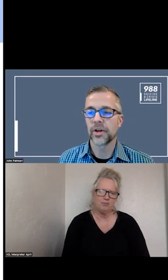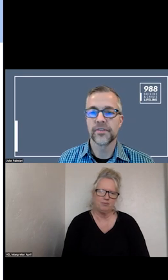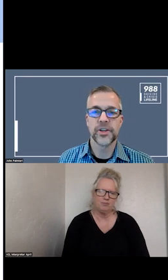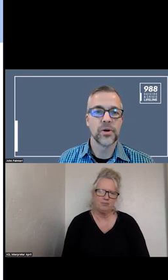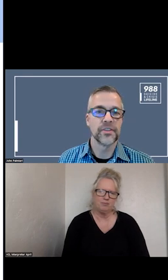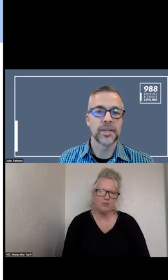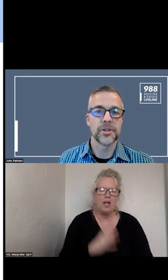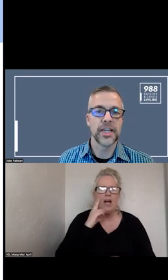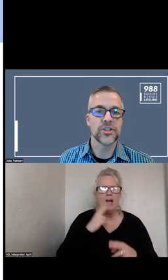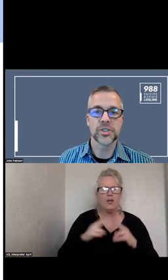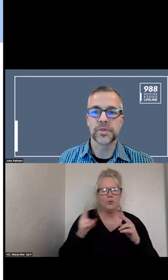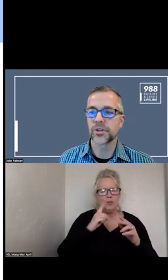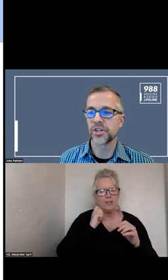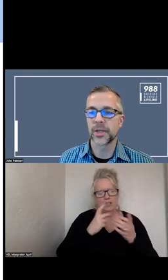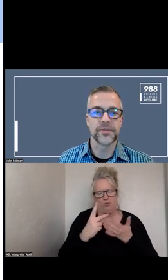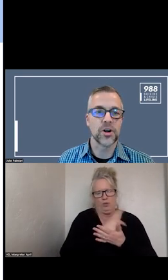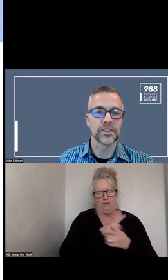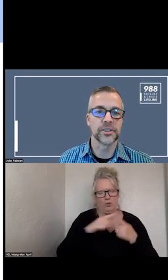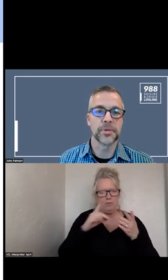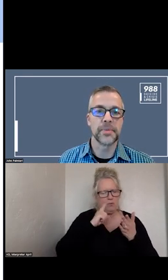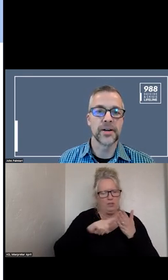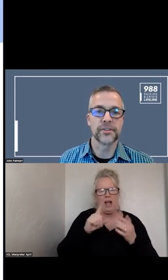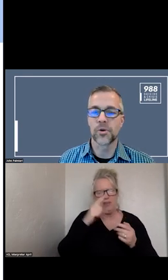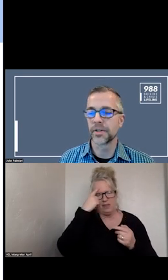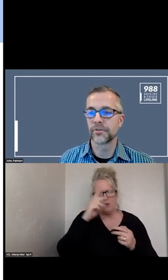QUICK REVIEW OF THE COMMUNICATIONS RESEARCH. I THINK WE TALKED ABOUT THE FORMATIVE